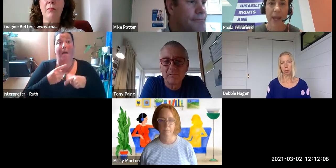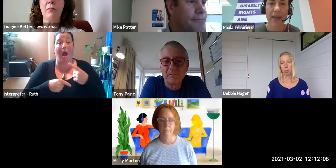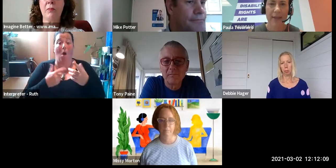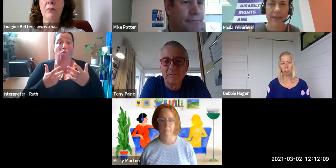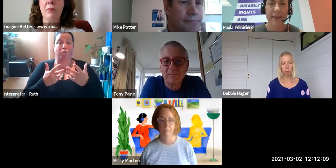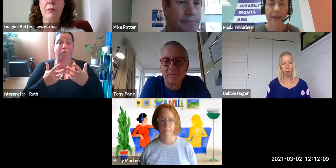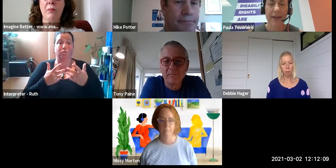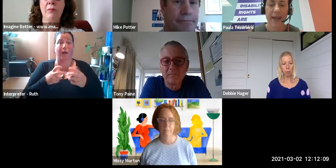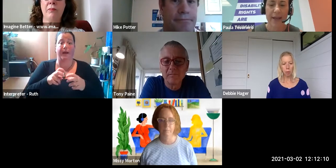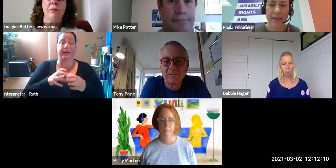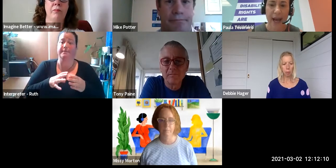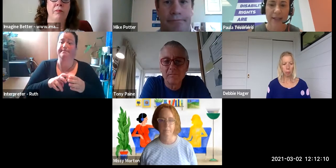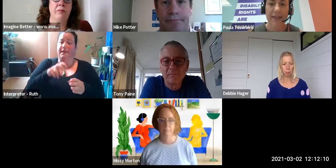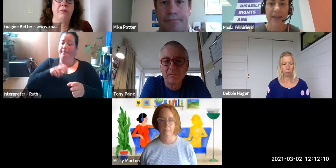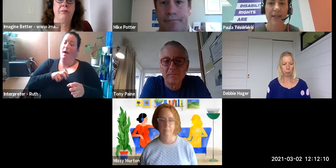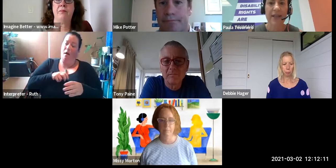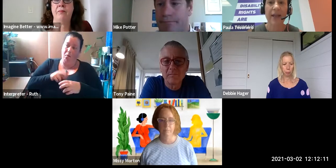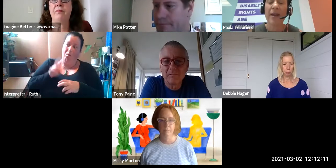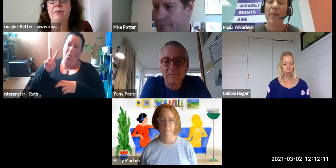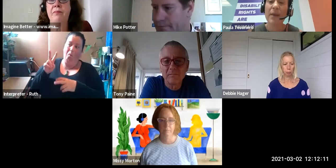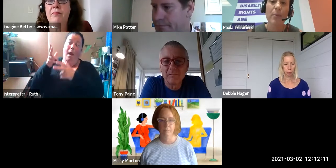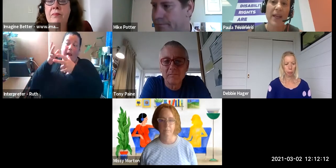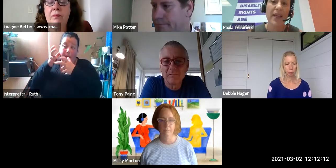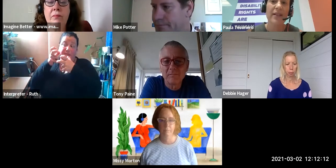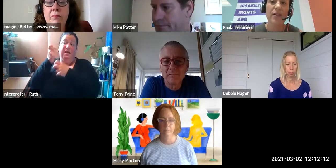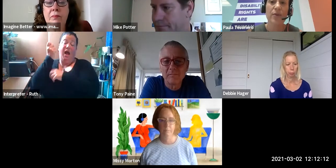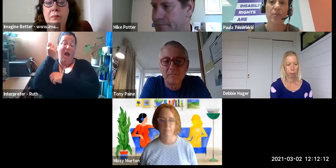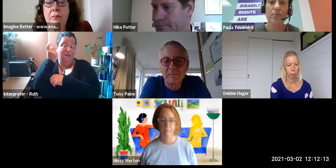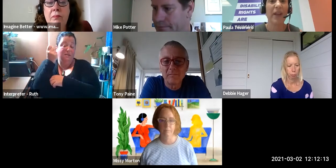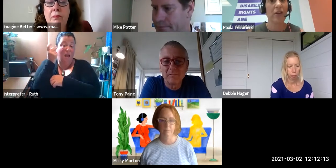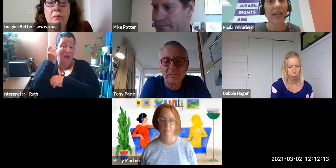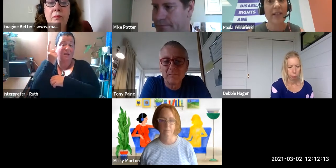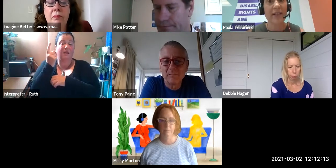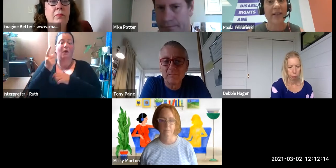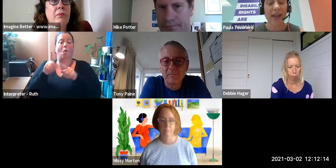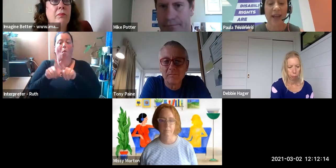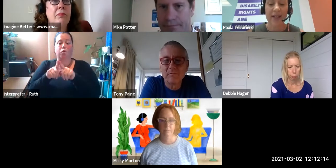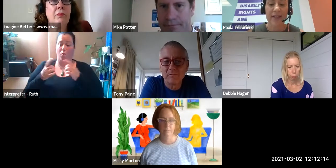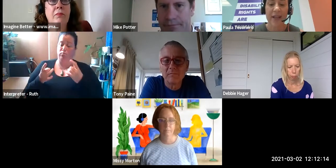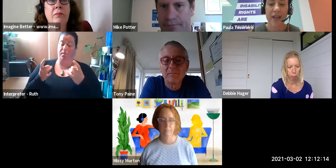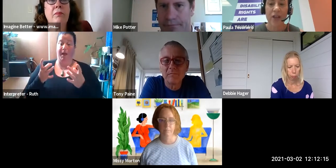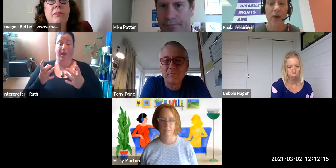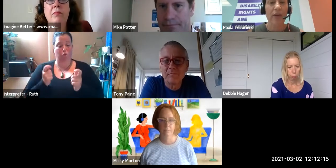back and listening and understanding. Being prepared to be corrected and you know, I think